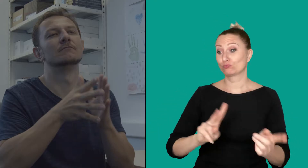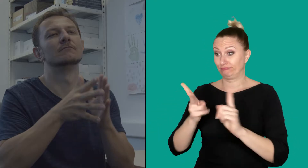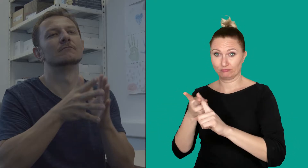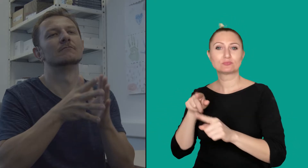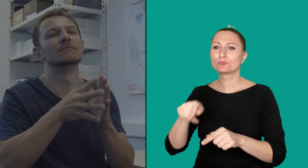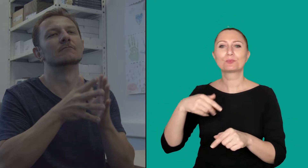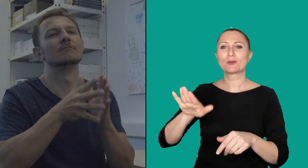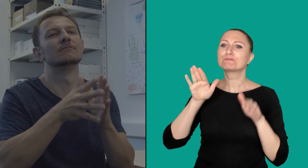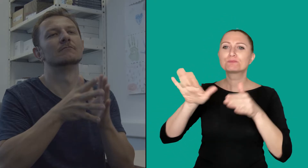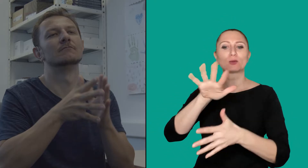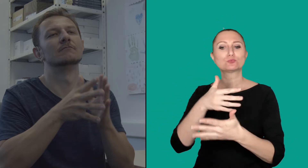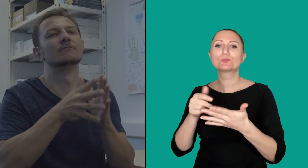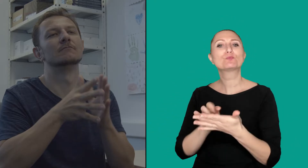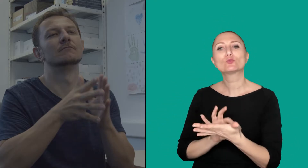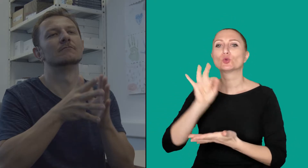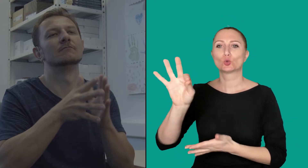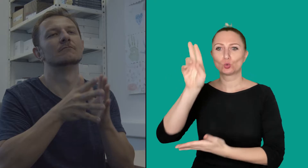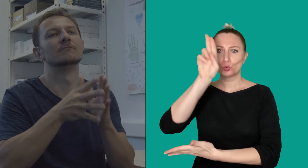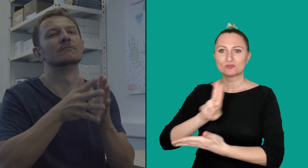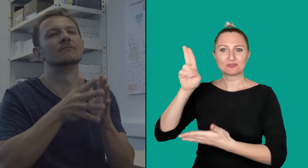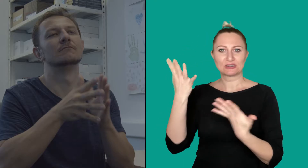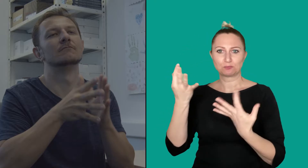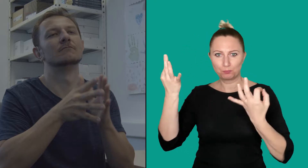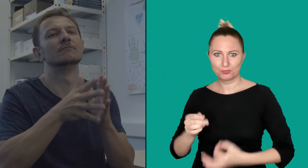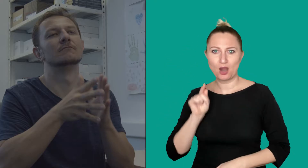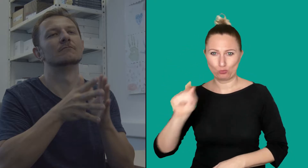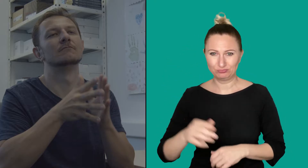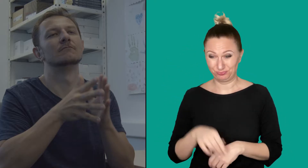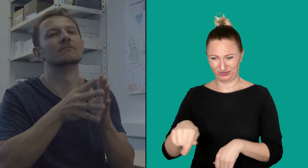It is a dictionary with signs equivalents suitable for universities.